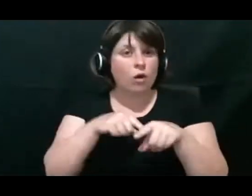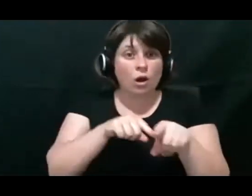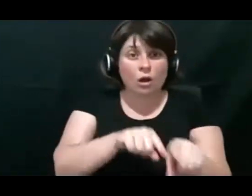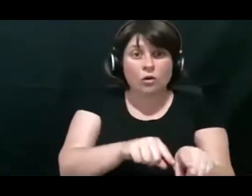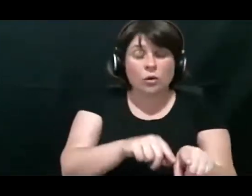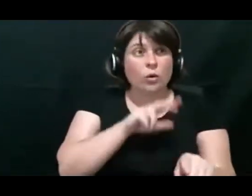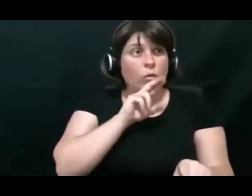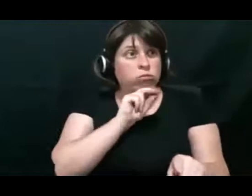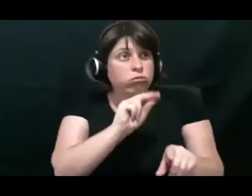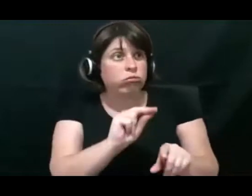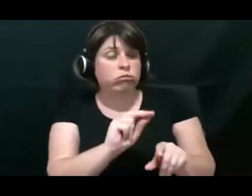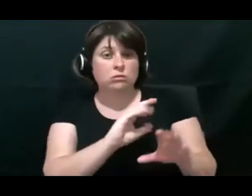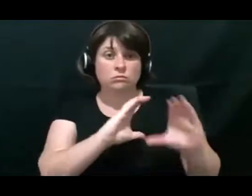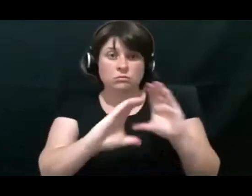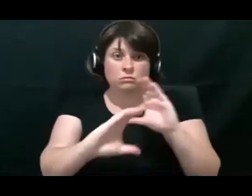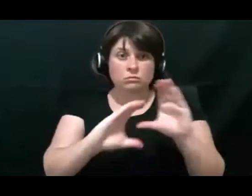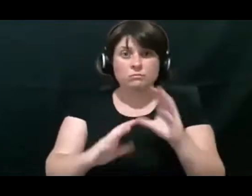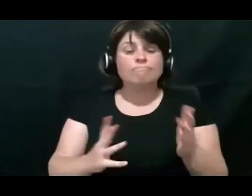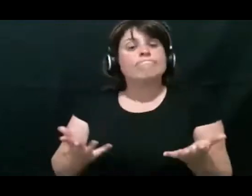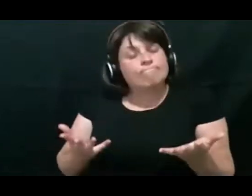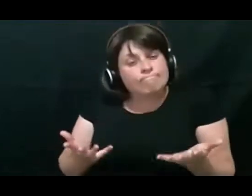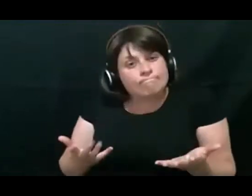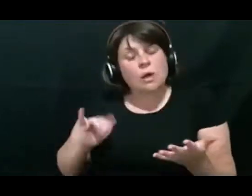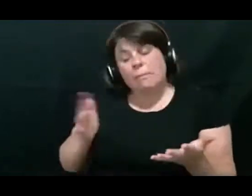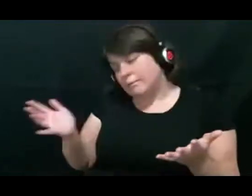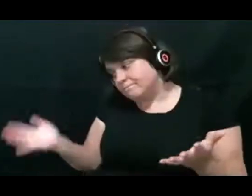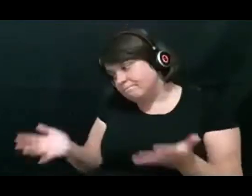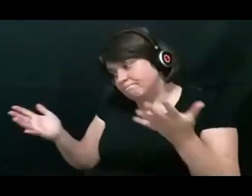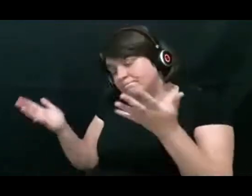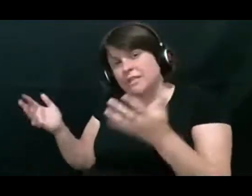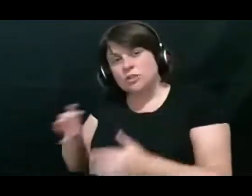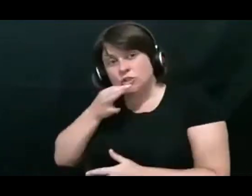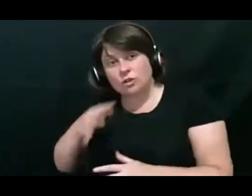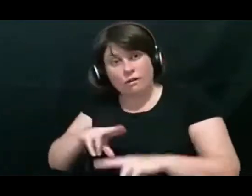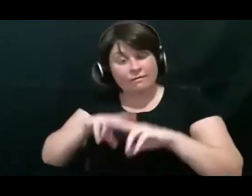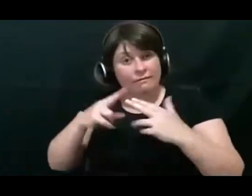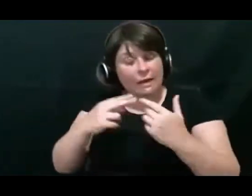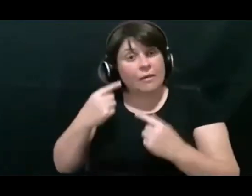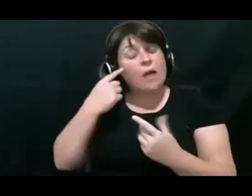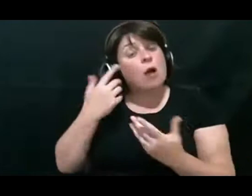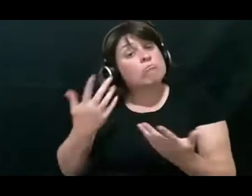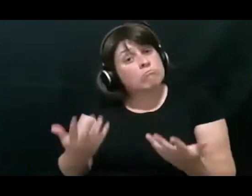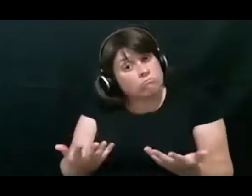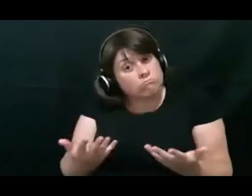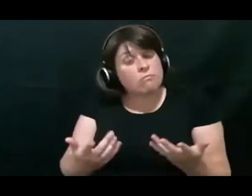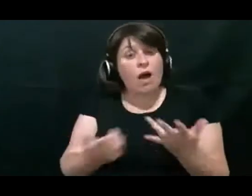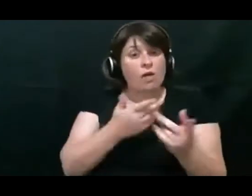And might encourage you to think or the person or the family to think about exploring ‑ learning